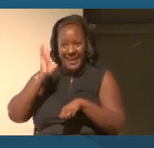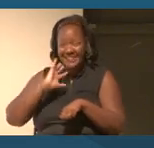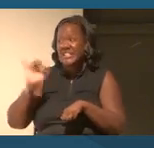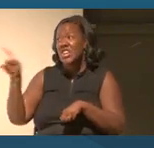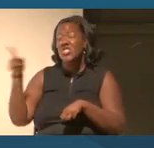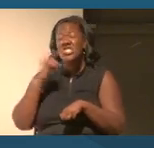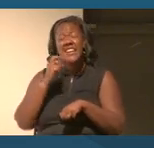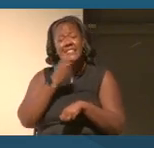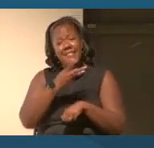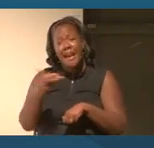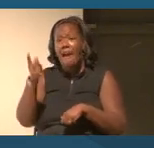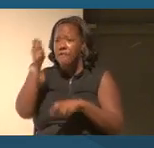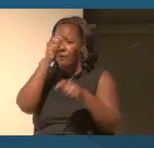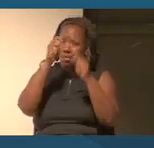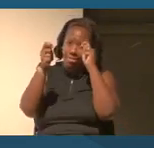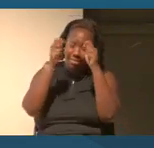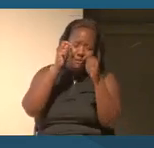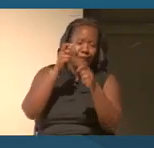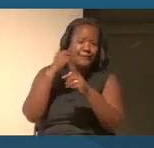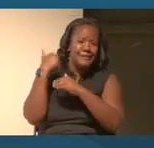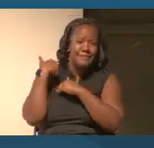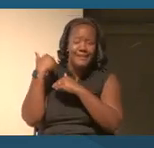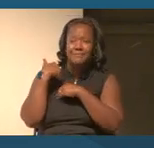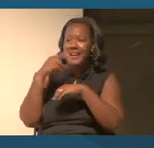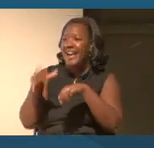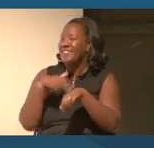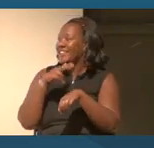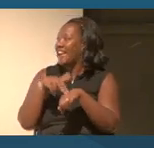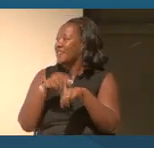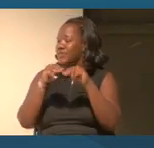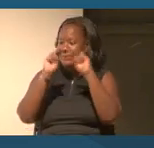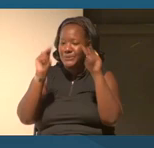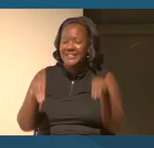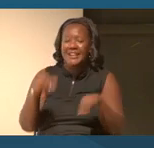duties at the National Museum of the African-American History and Culture.